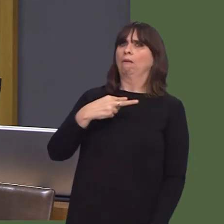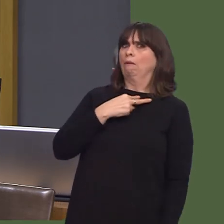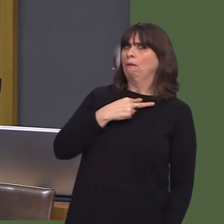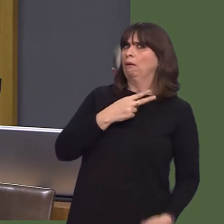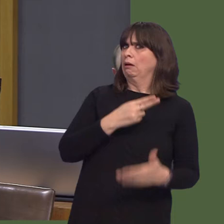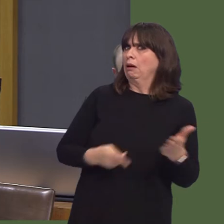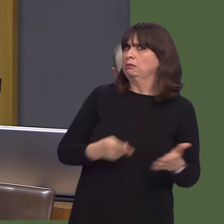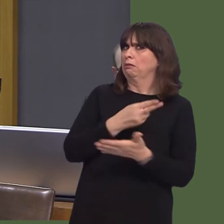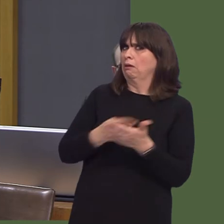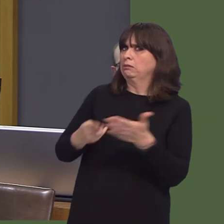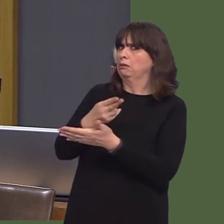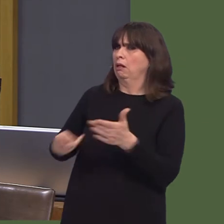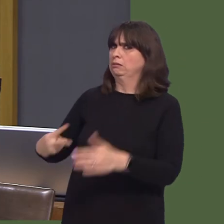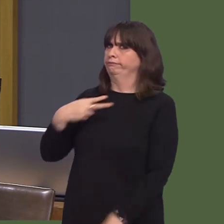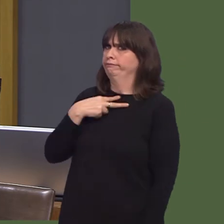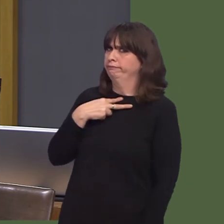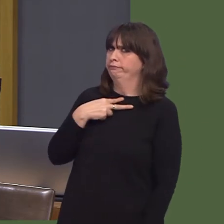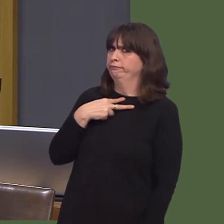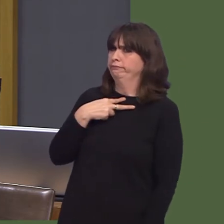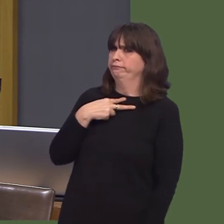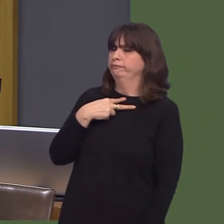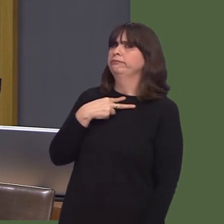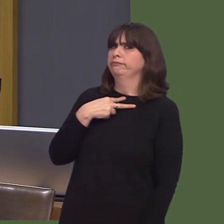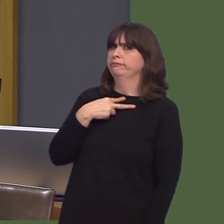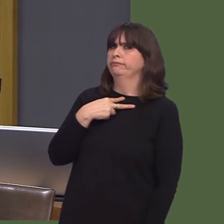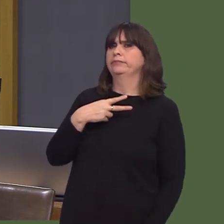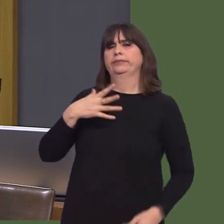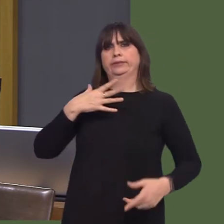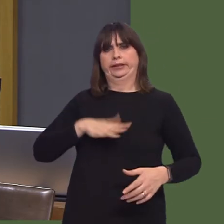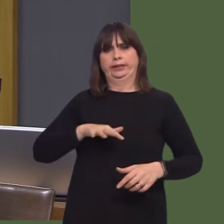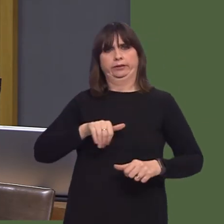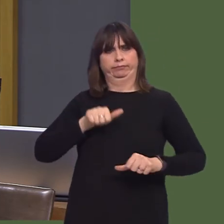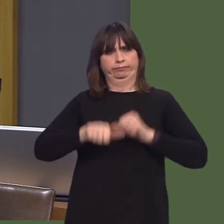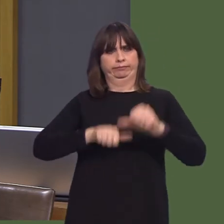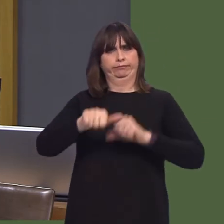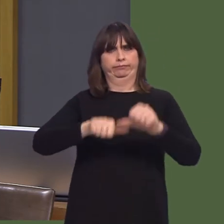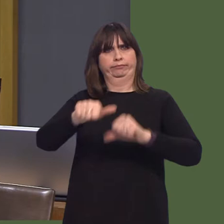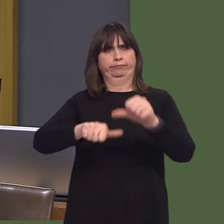It does need a compassionate approach, she is right, and that means ensuring that where